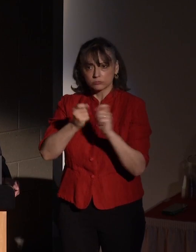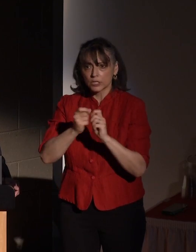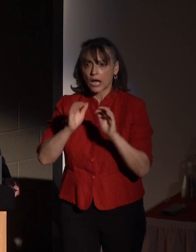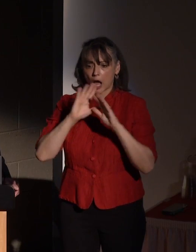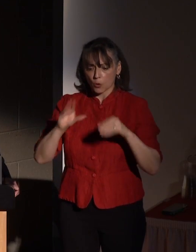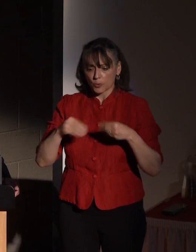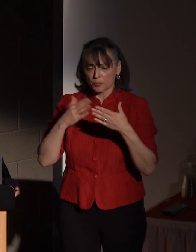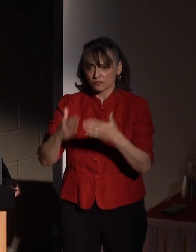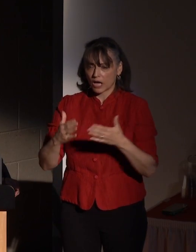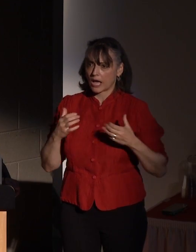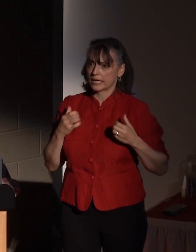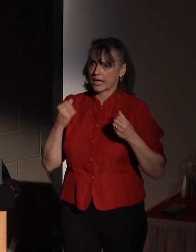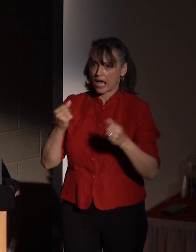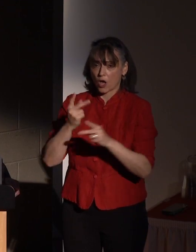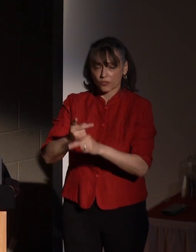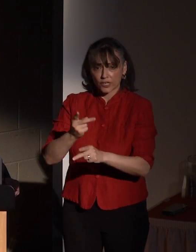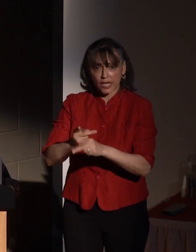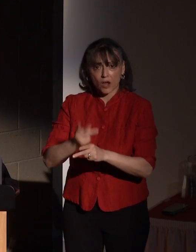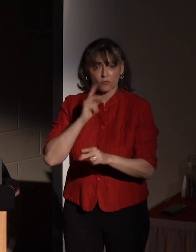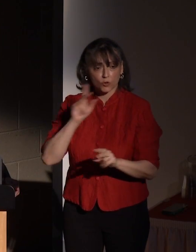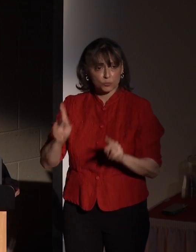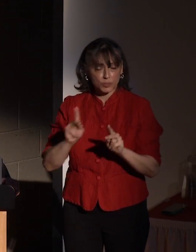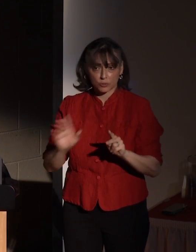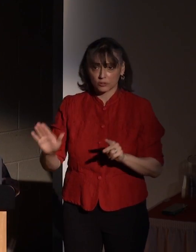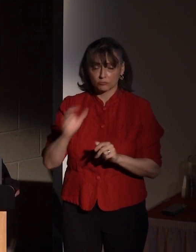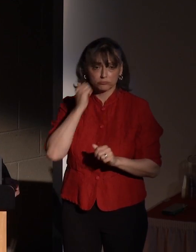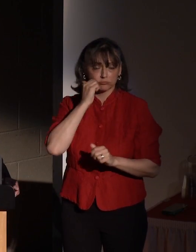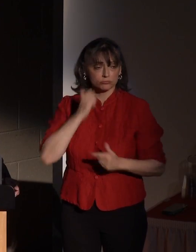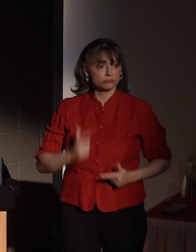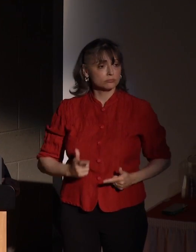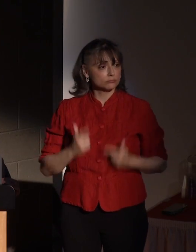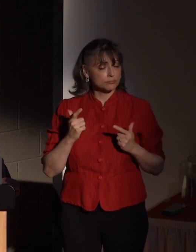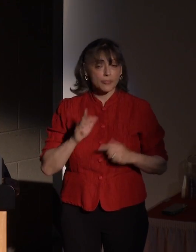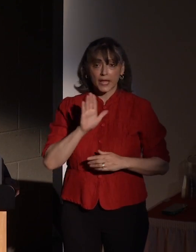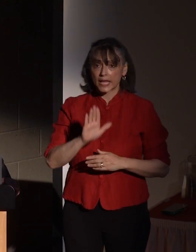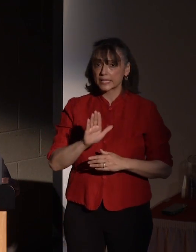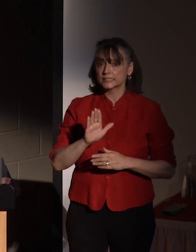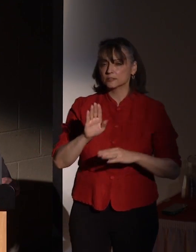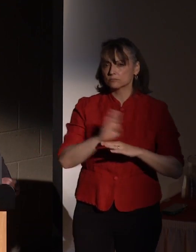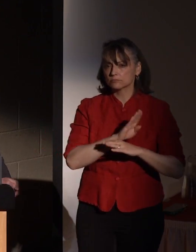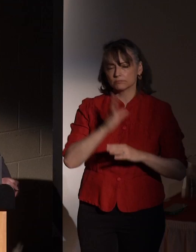consumer. Bob shares his entrepreneurial experience and perspectives on